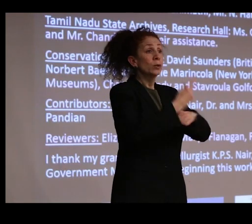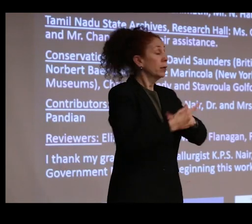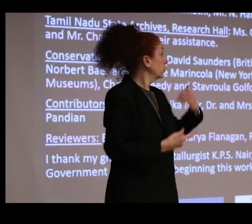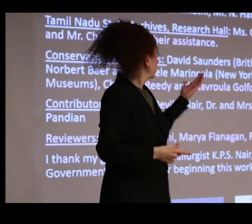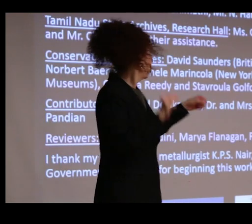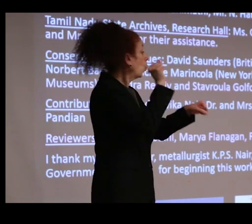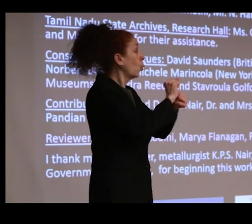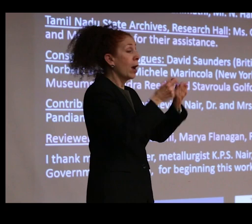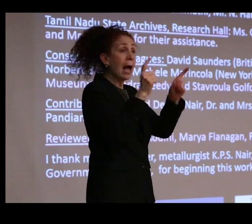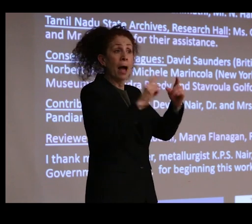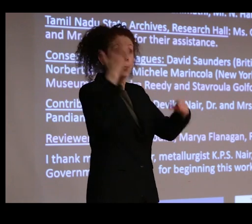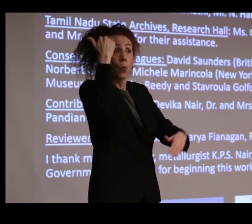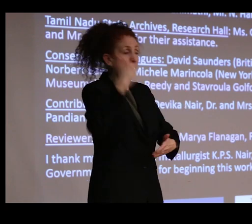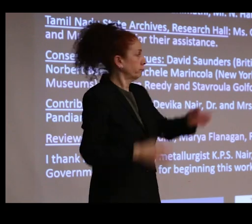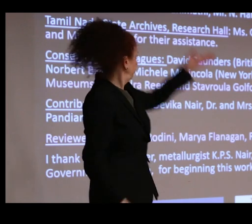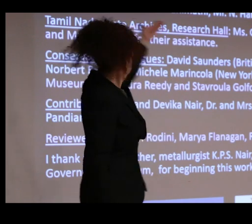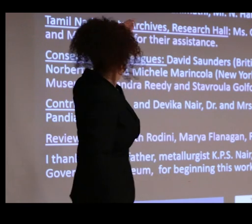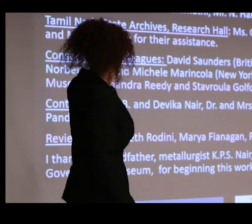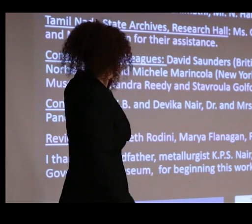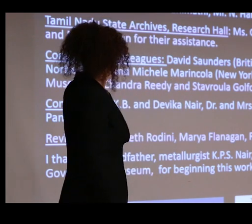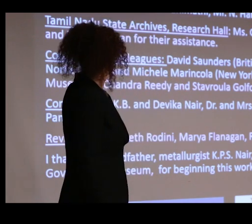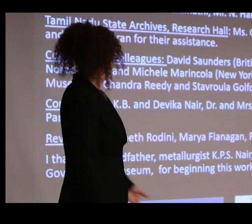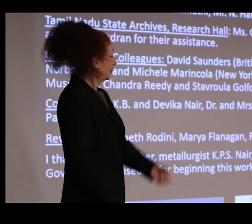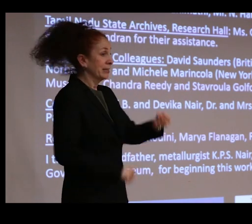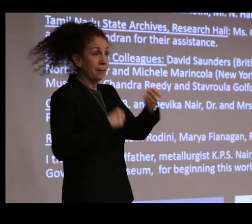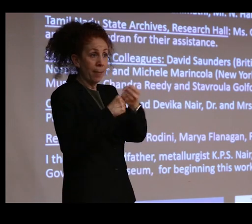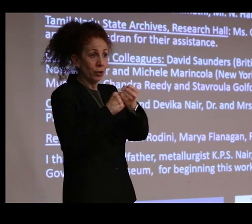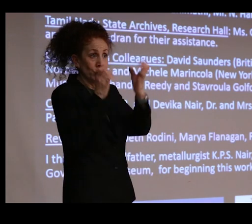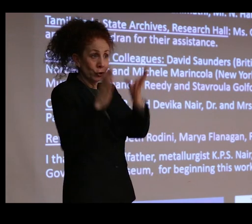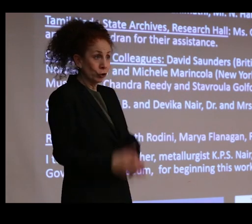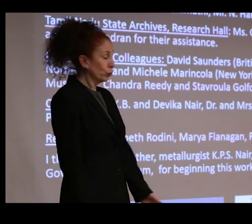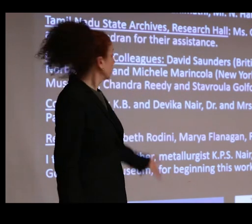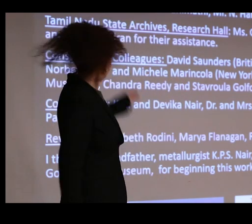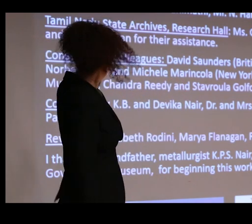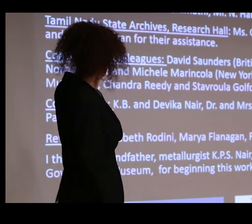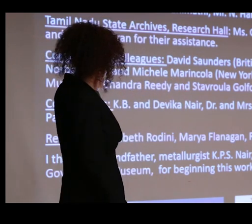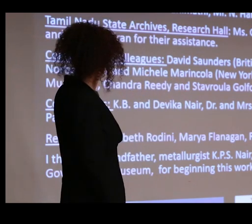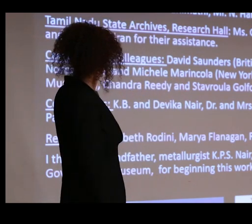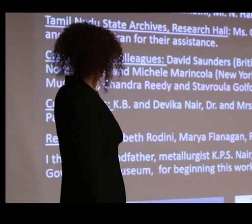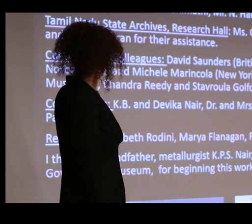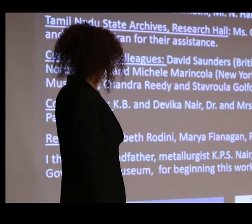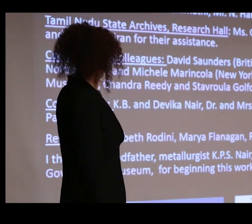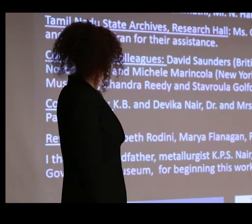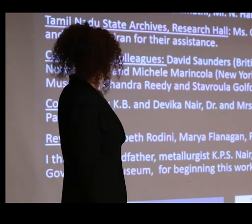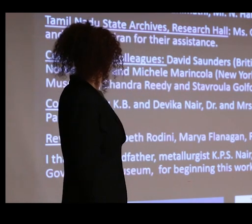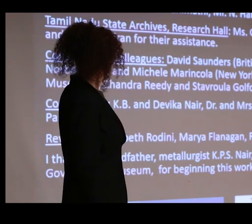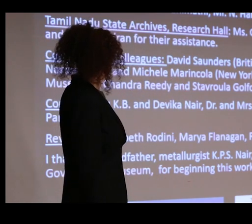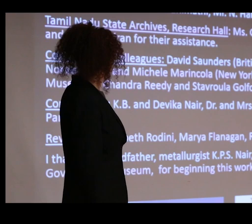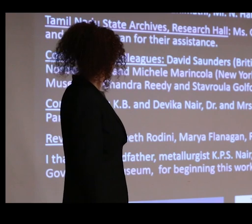possible through the support of the United States India Education Fund with a Fulbright grant some 10 years ago,